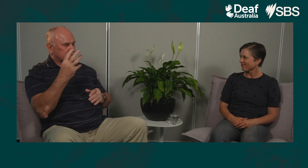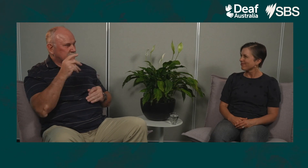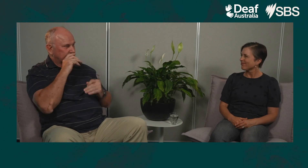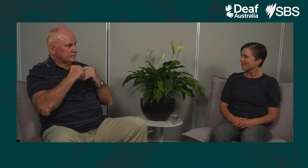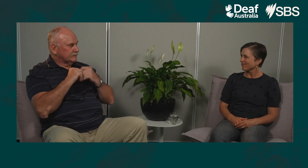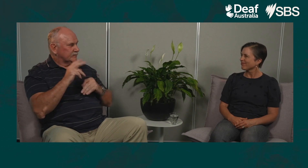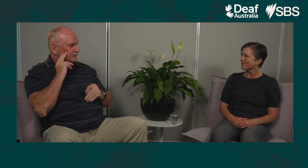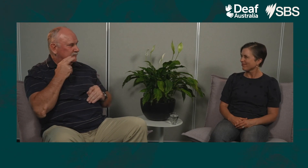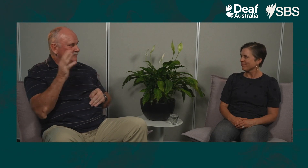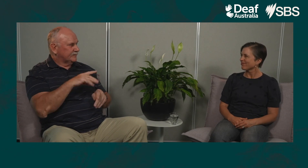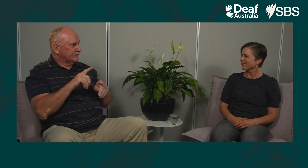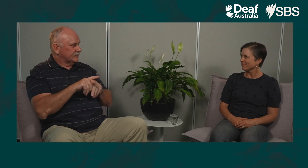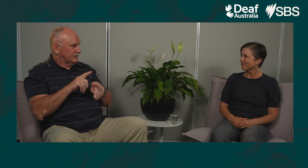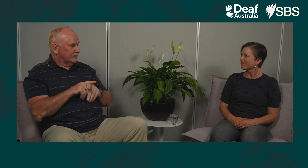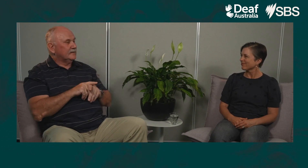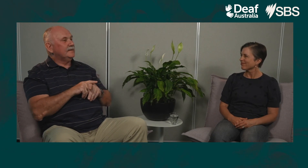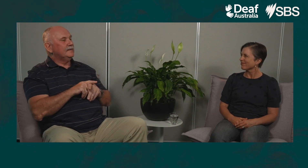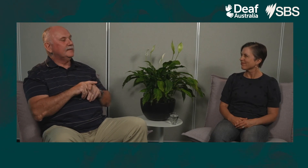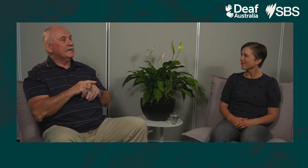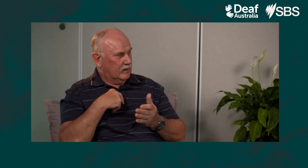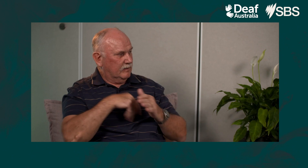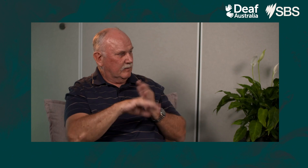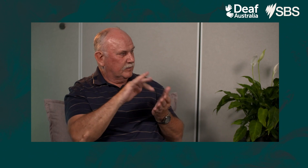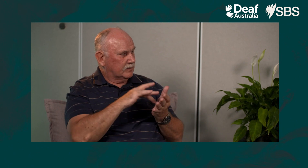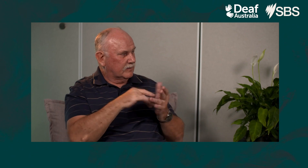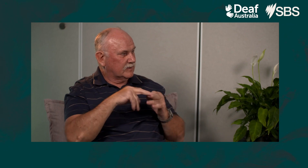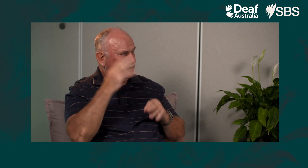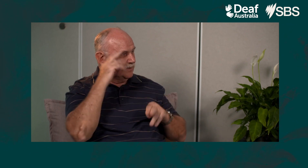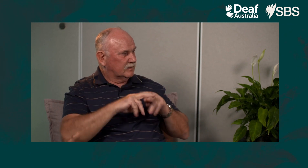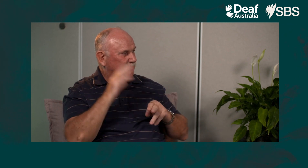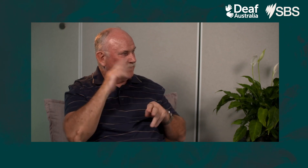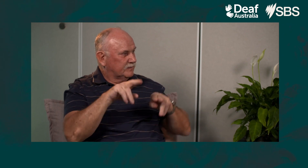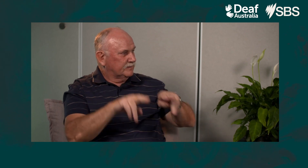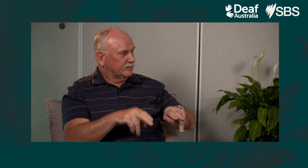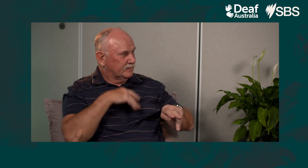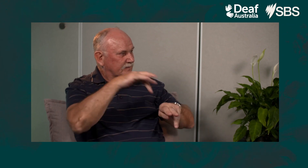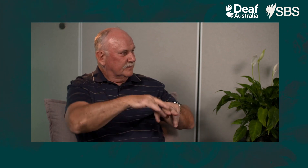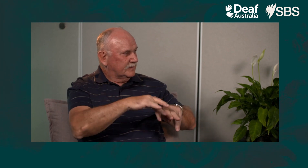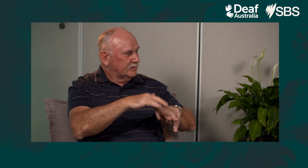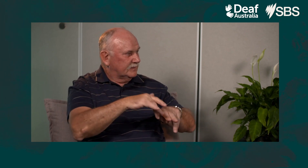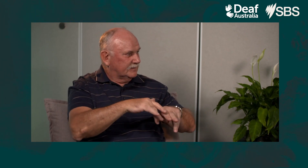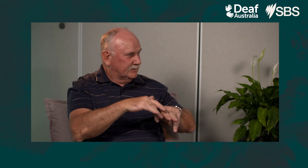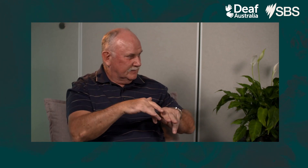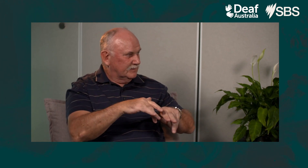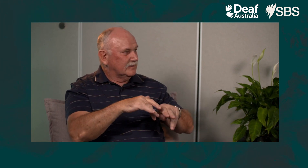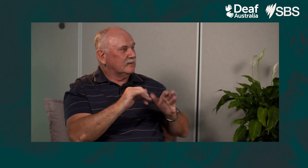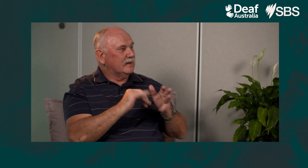all my brothers and sisters were Deaf as well, and we would sleep in the middle of the bed in my parents bed.